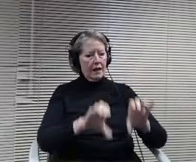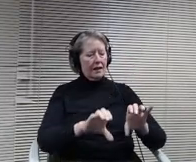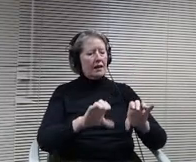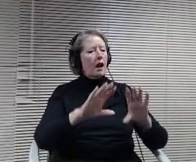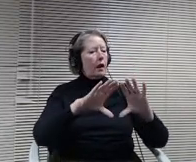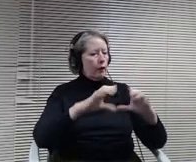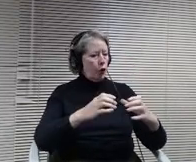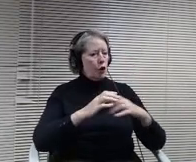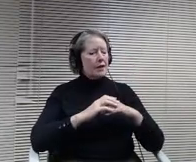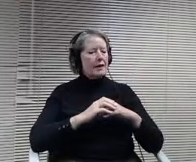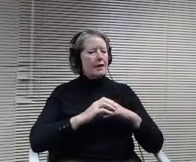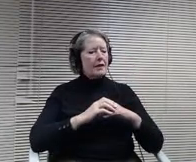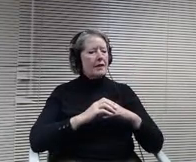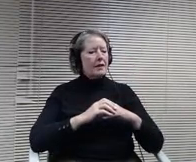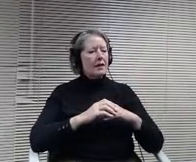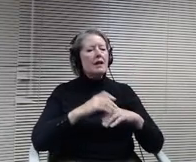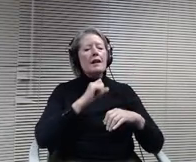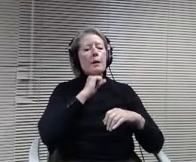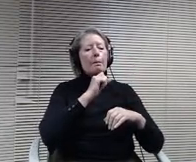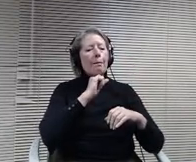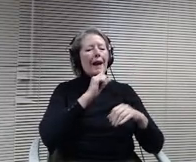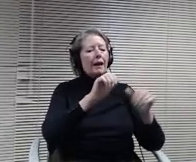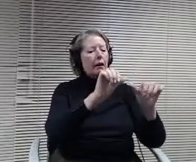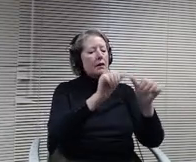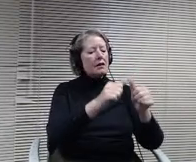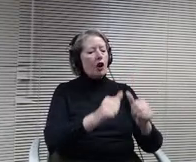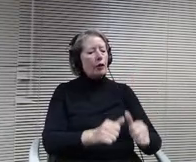was added as part of the mentoring program as well, but